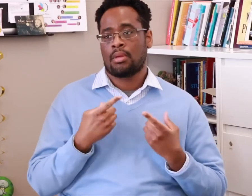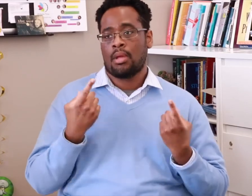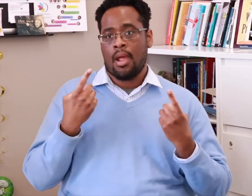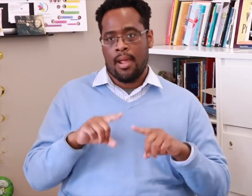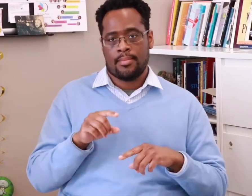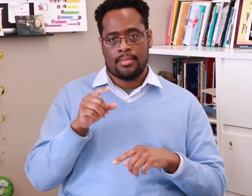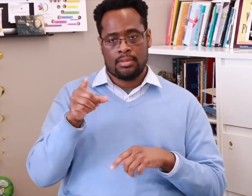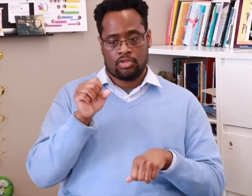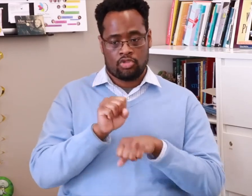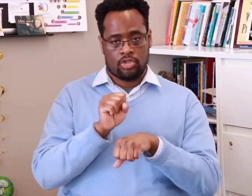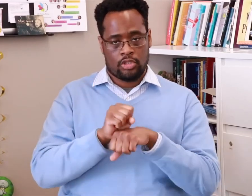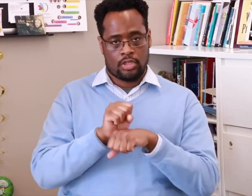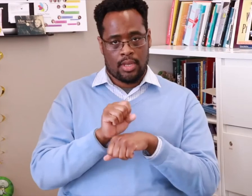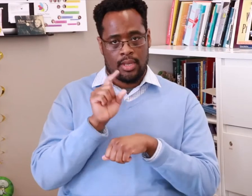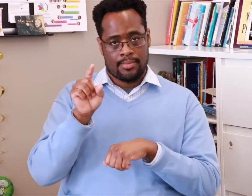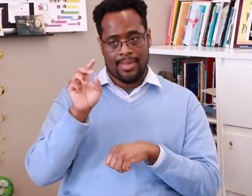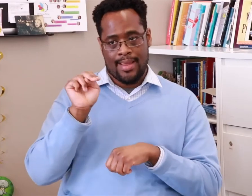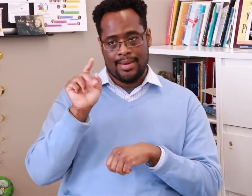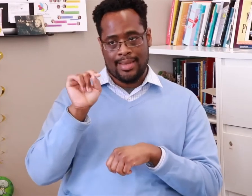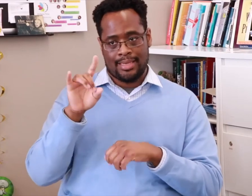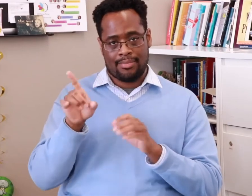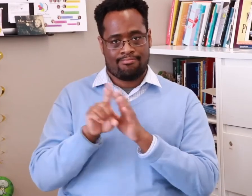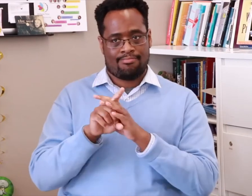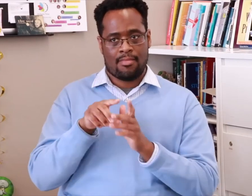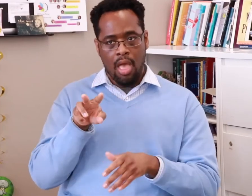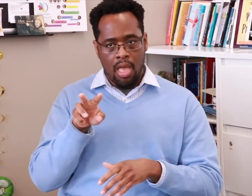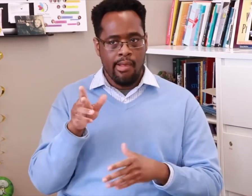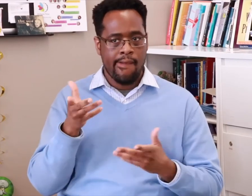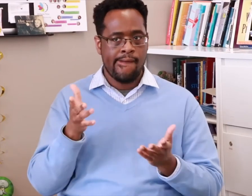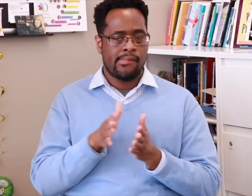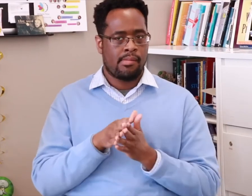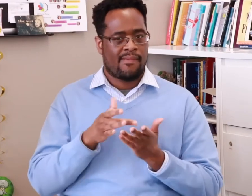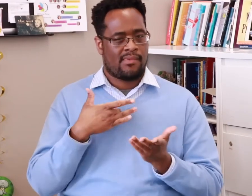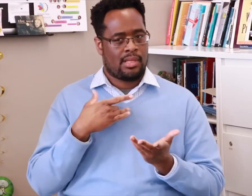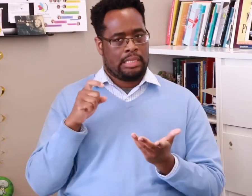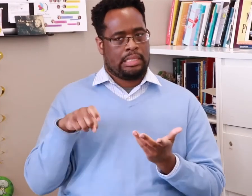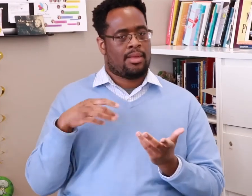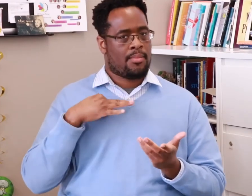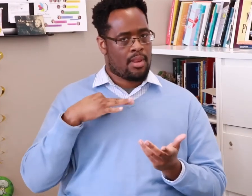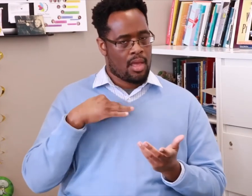A position at NTID opened up and I knew I had to apply for it because this